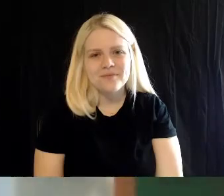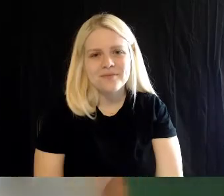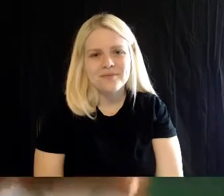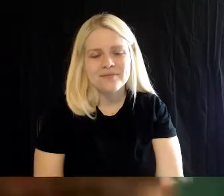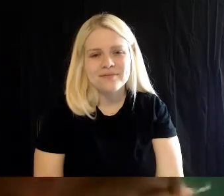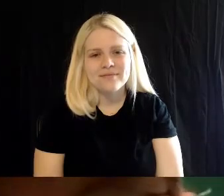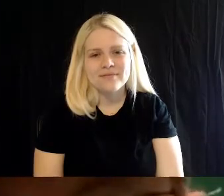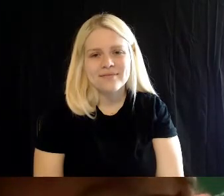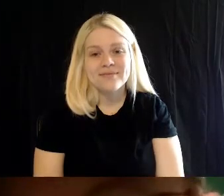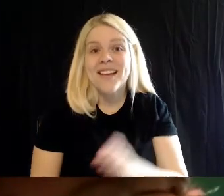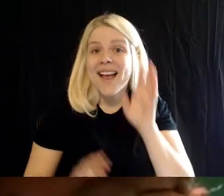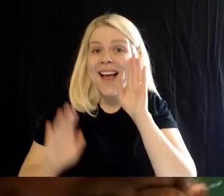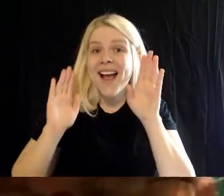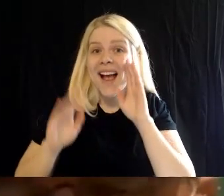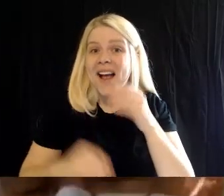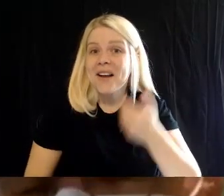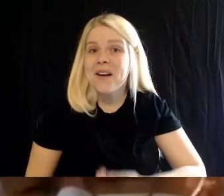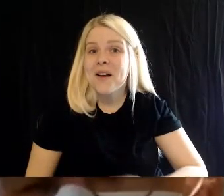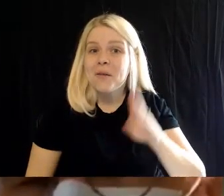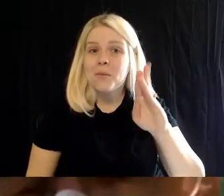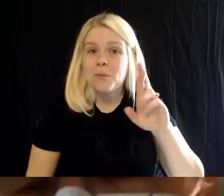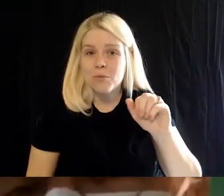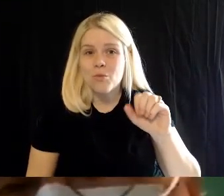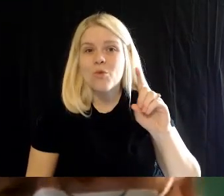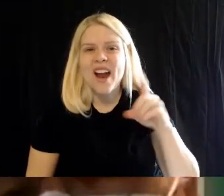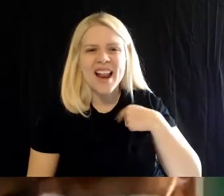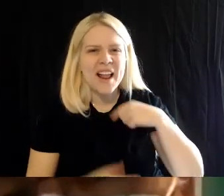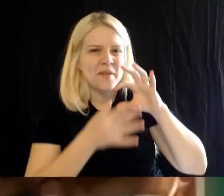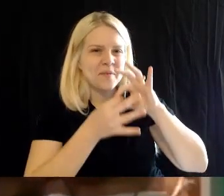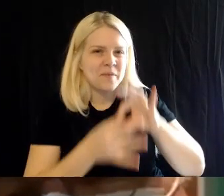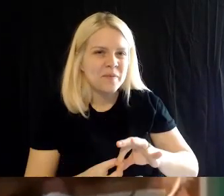Hi everyone, it's Brad here again- from the marketing department. Welcome.